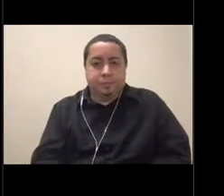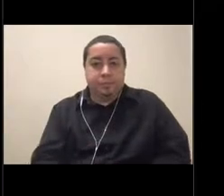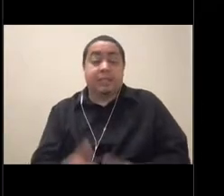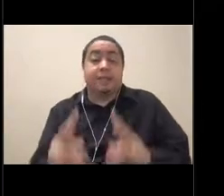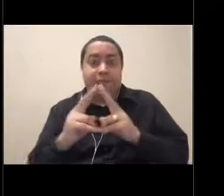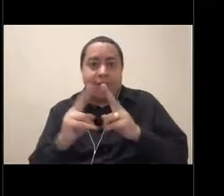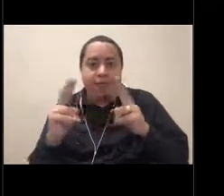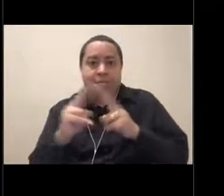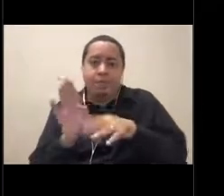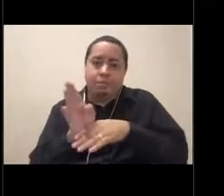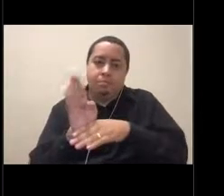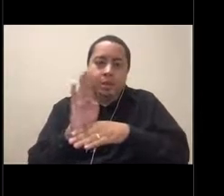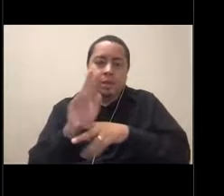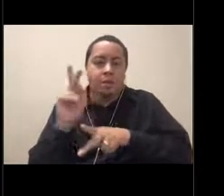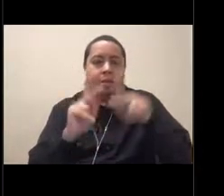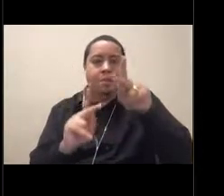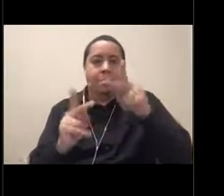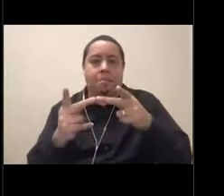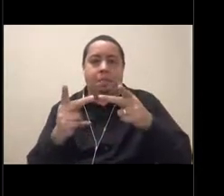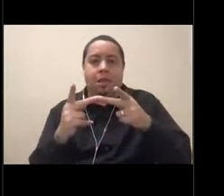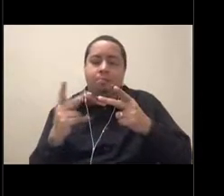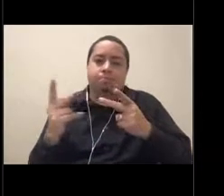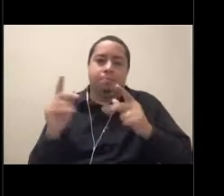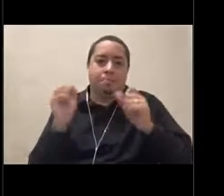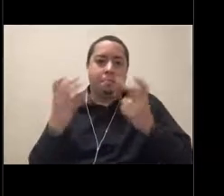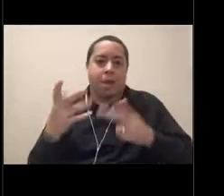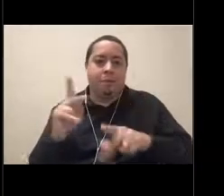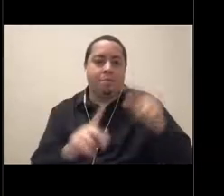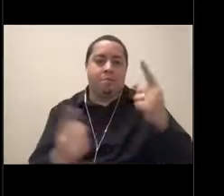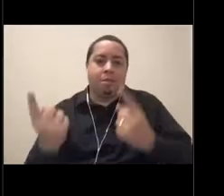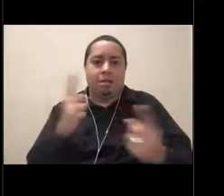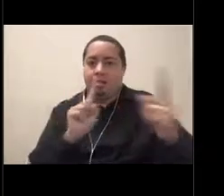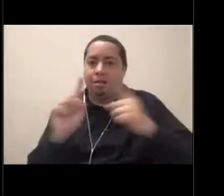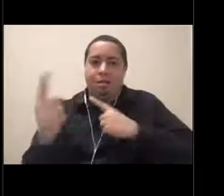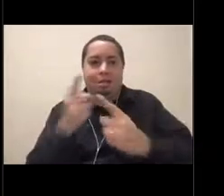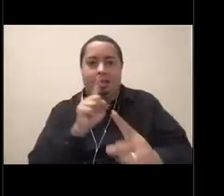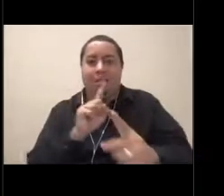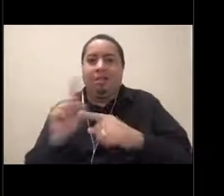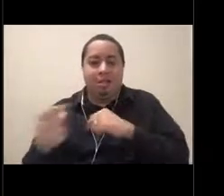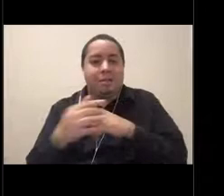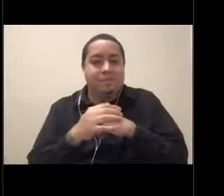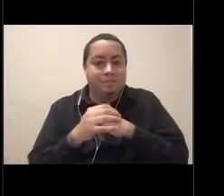There's a lot of tourists, a lot of activity, and we get to see a lot of people. If you look there across the street,